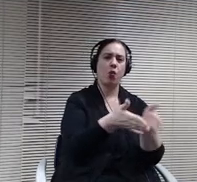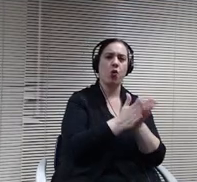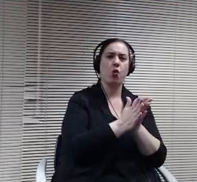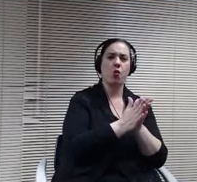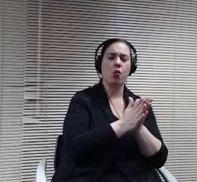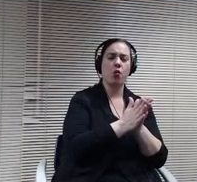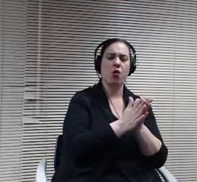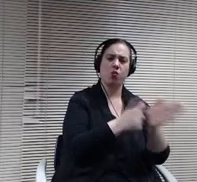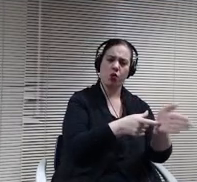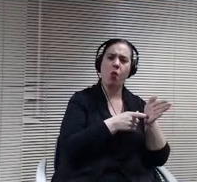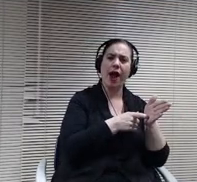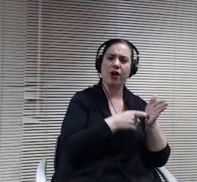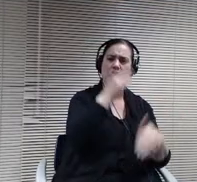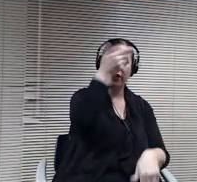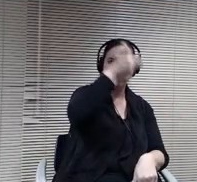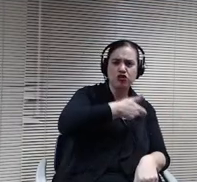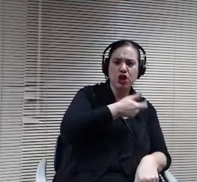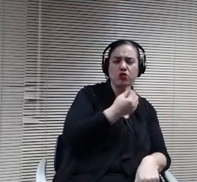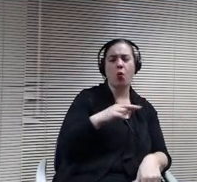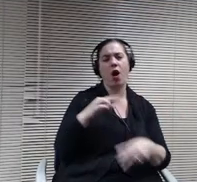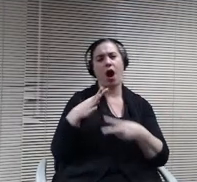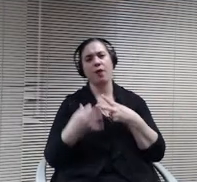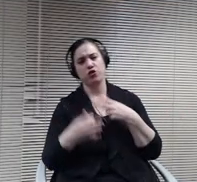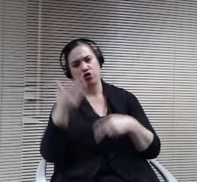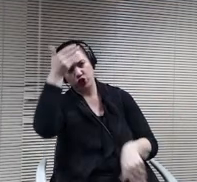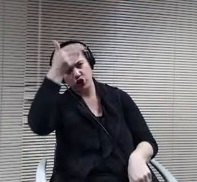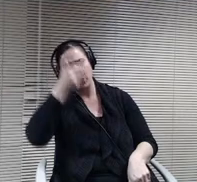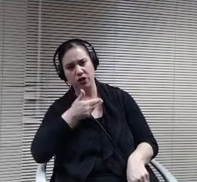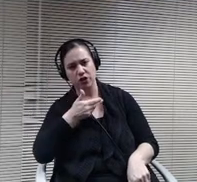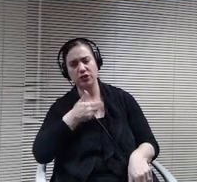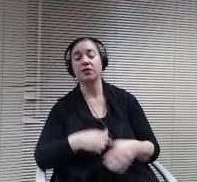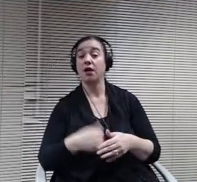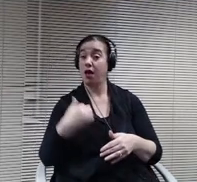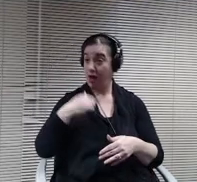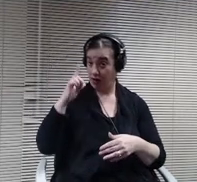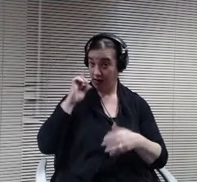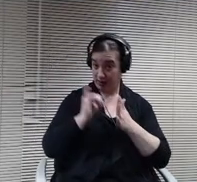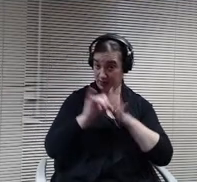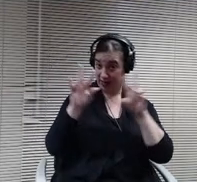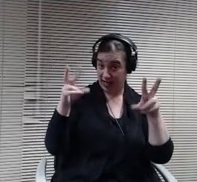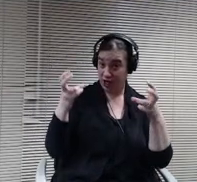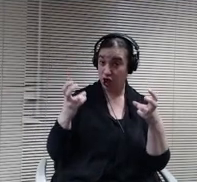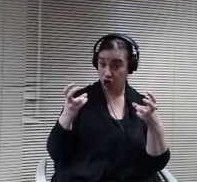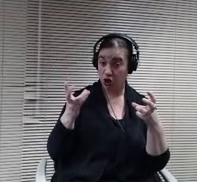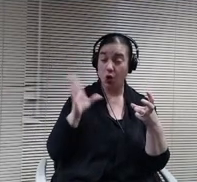think it's a it's an issue that's going to be thoroughly discussed by staff as to.